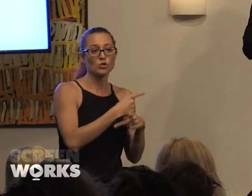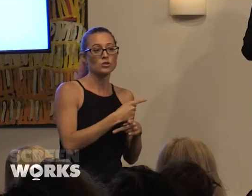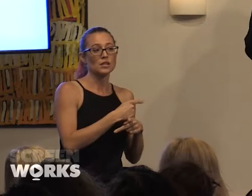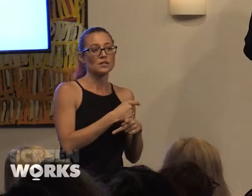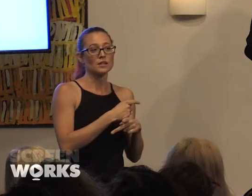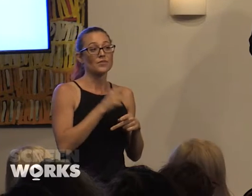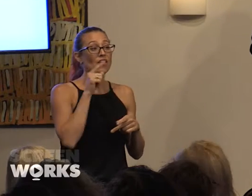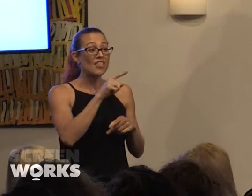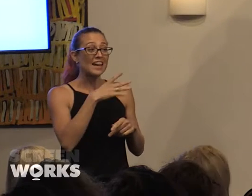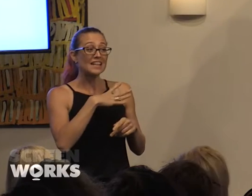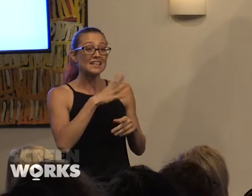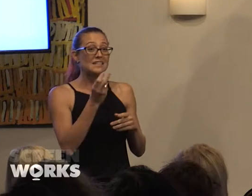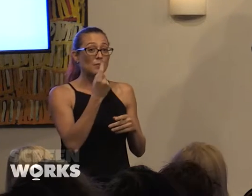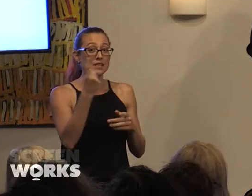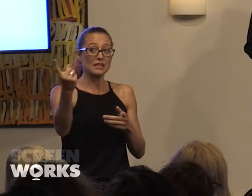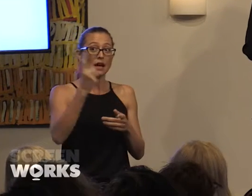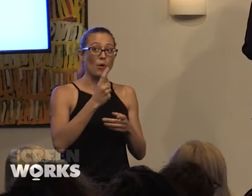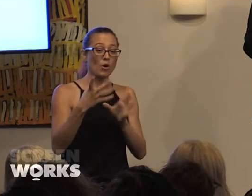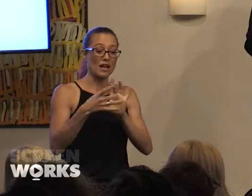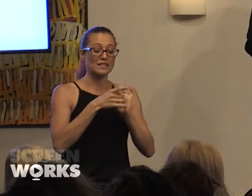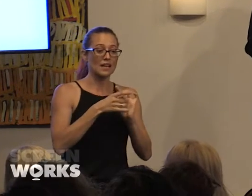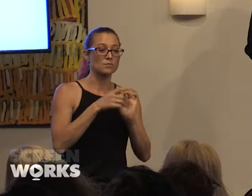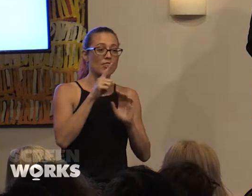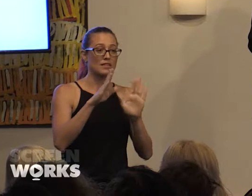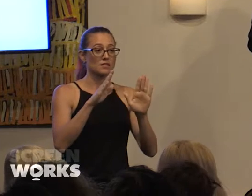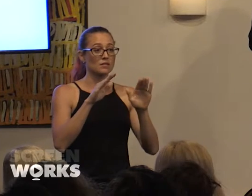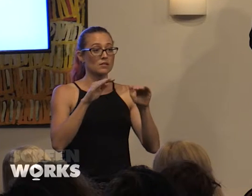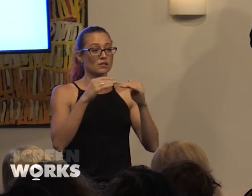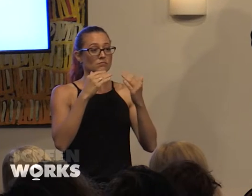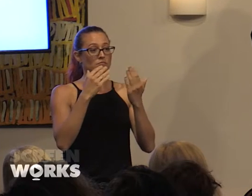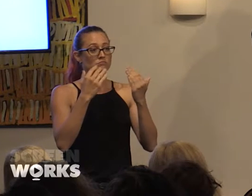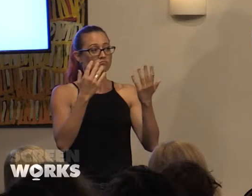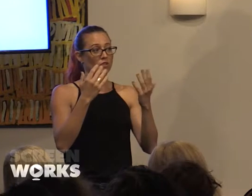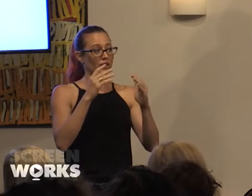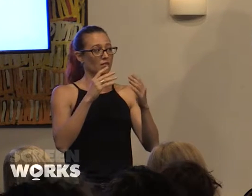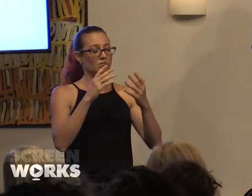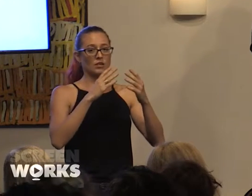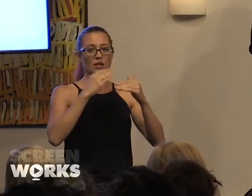somebody to come on as an attachment so that is above the line as a writer, producer or director attachment or below